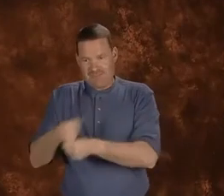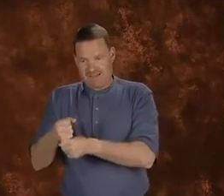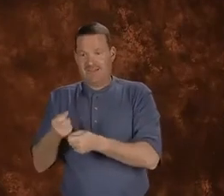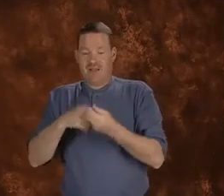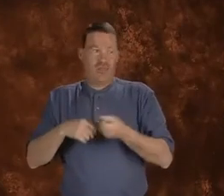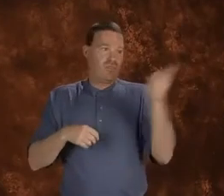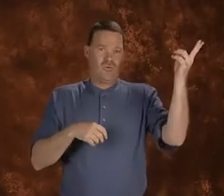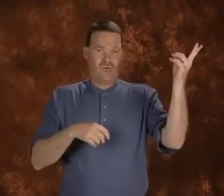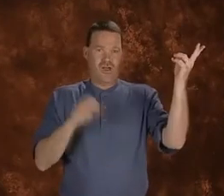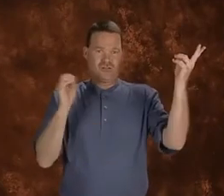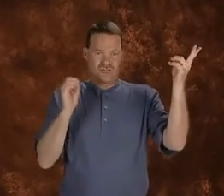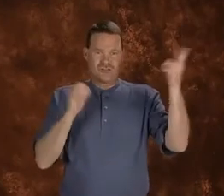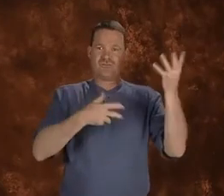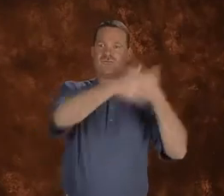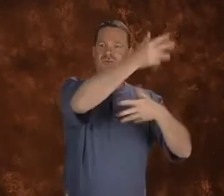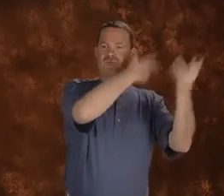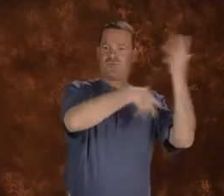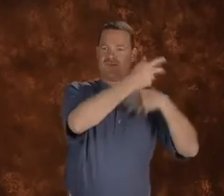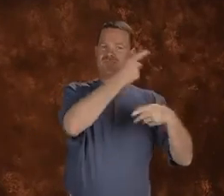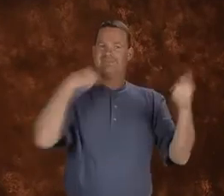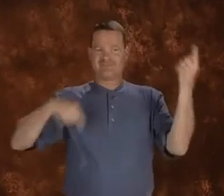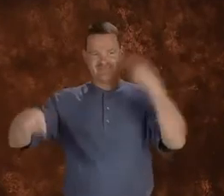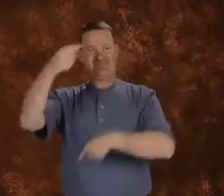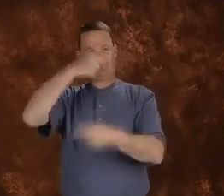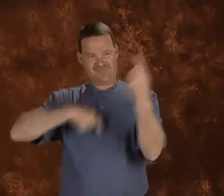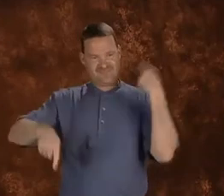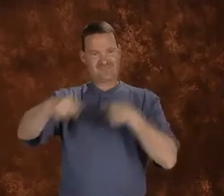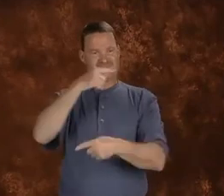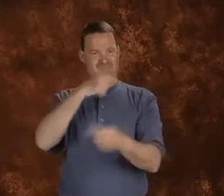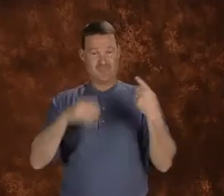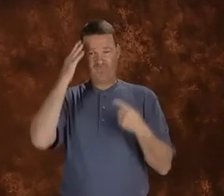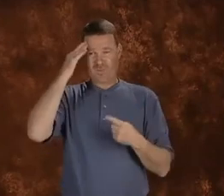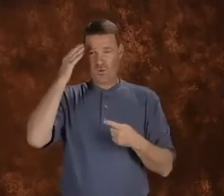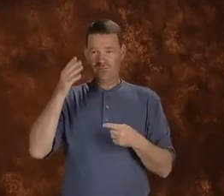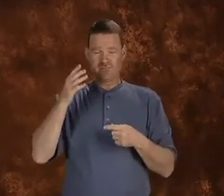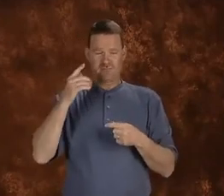So then, the carbon dioxide can be absorbed into the tree and its leaves.